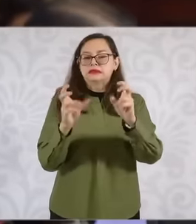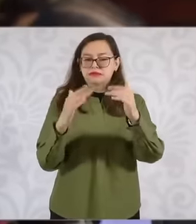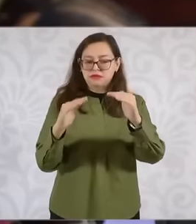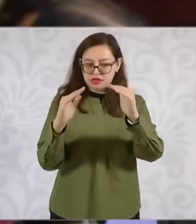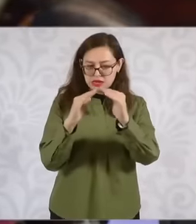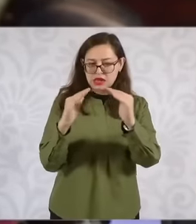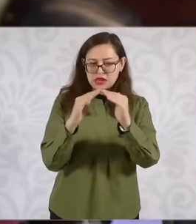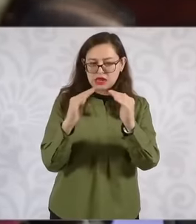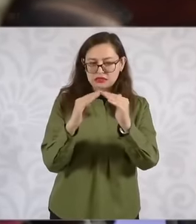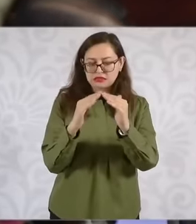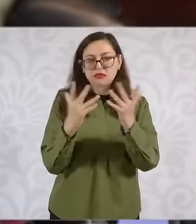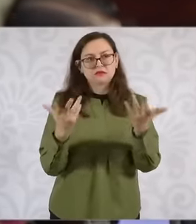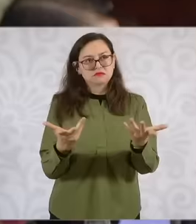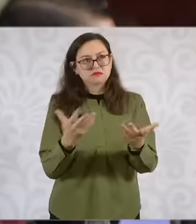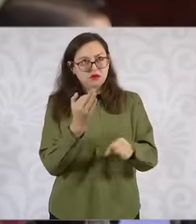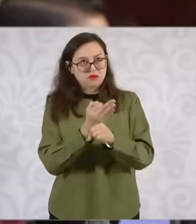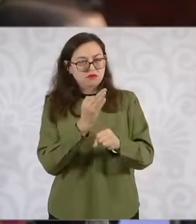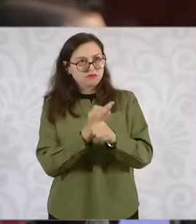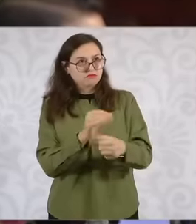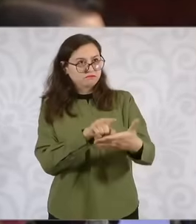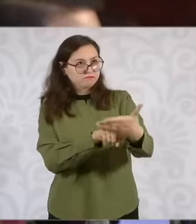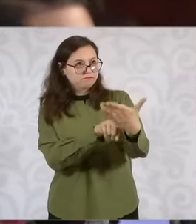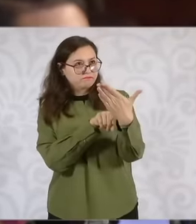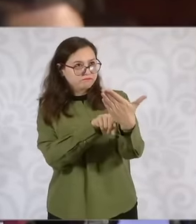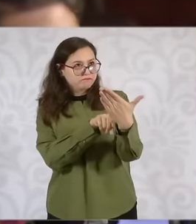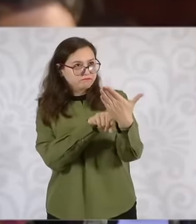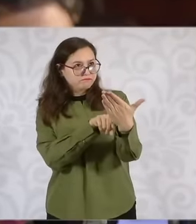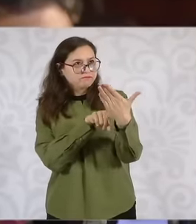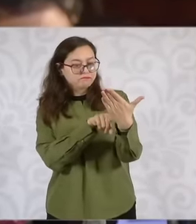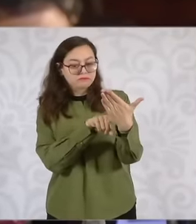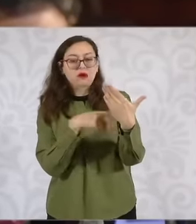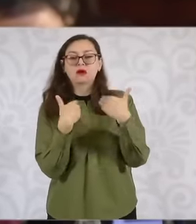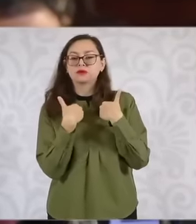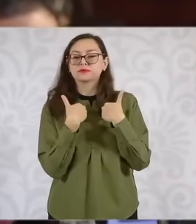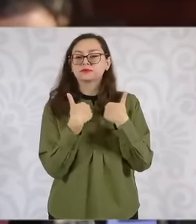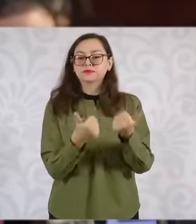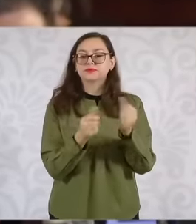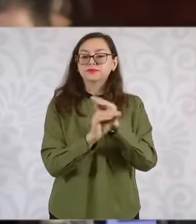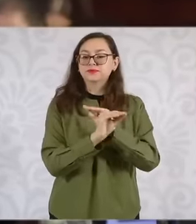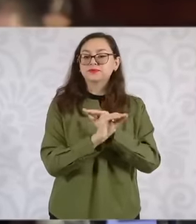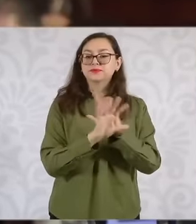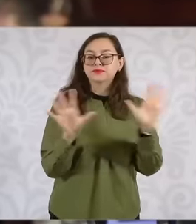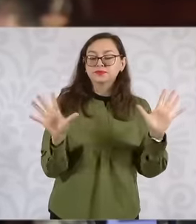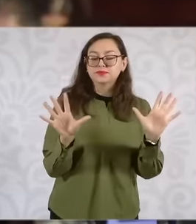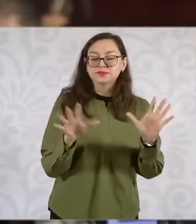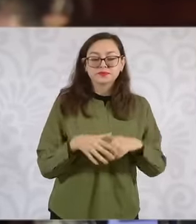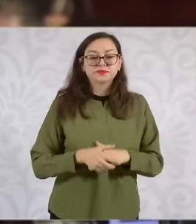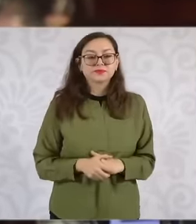the data that is expected to be projected throughout this planning is very illustrative. Here,